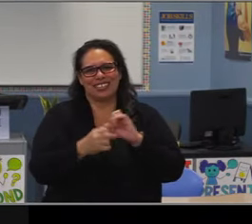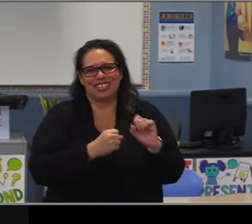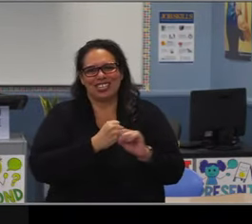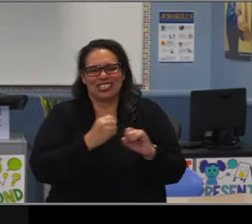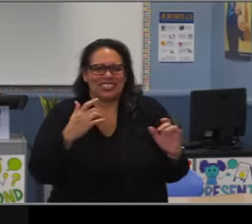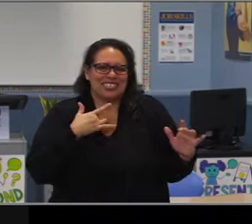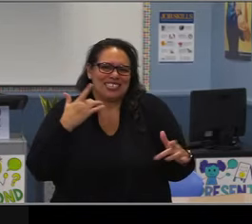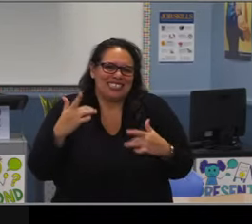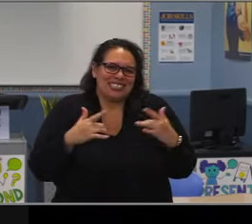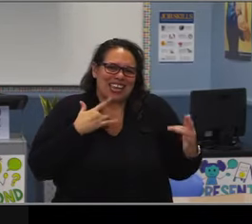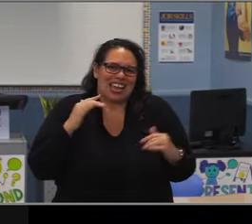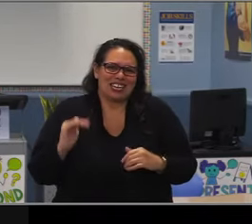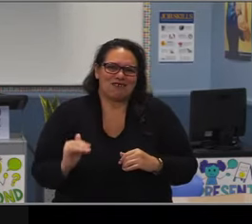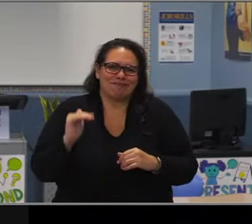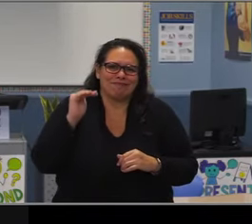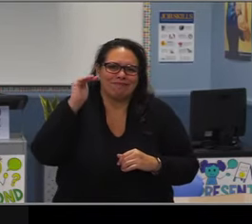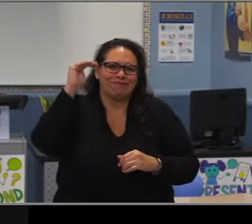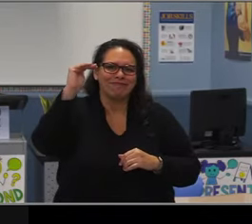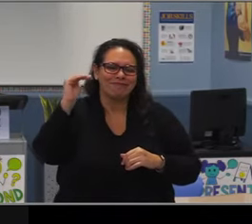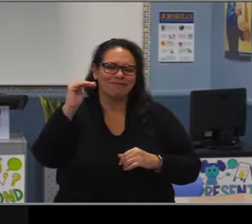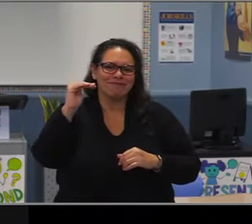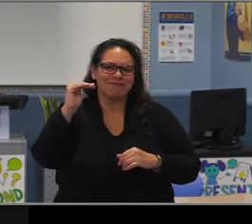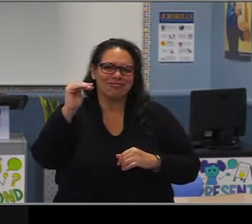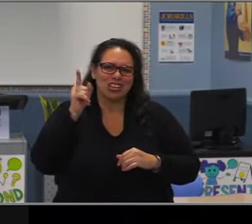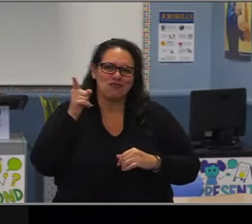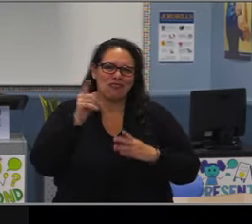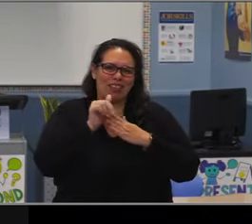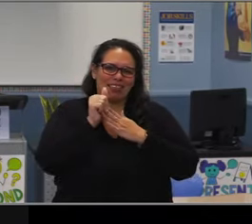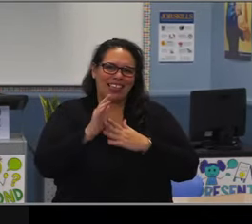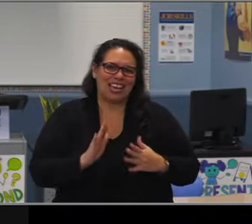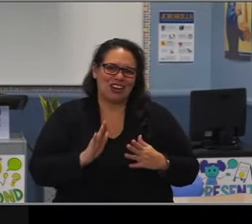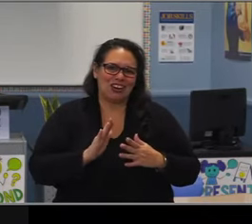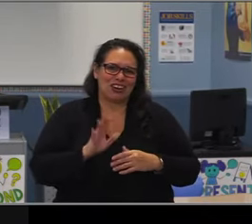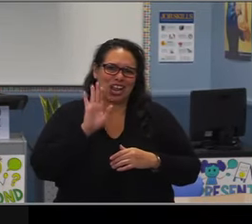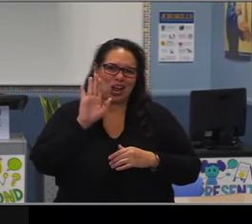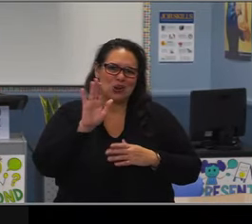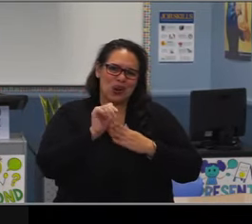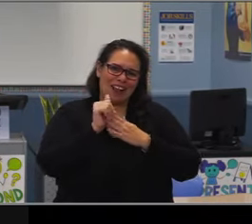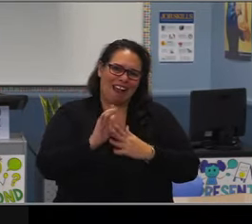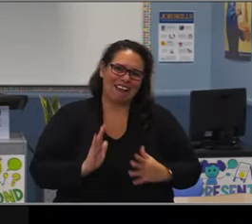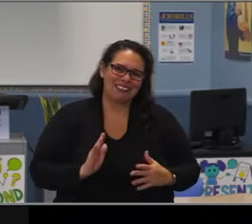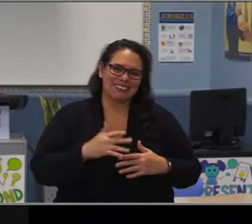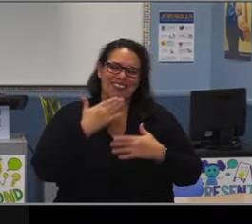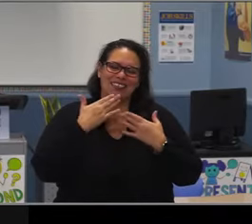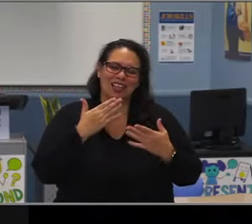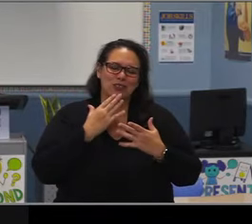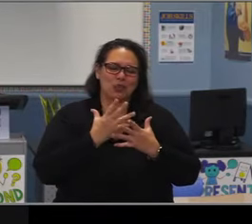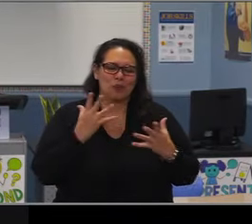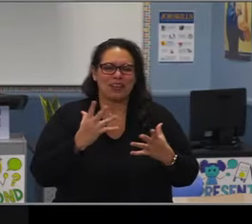and the community at large. Thank you. Mr. Meyer, thank you so much